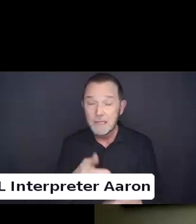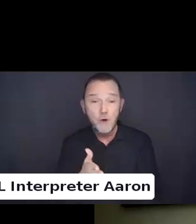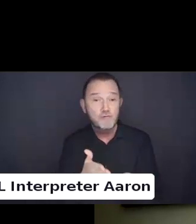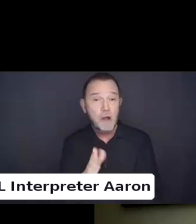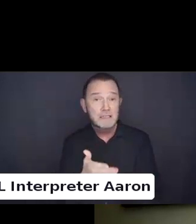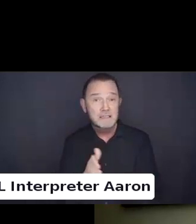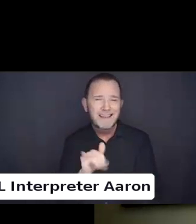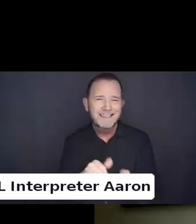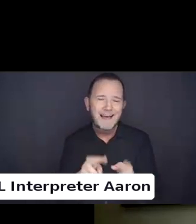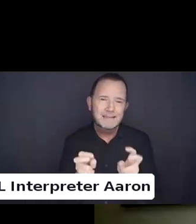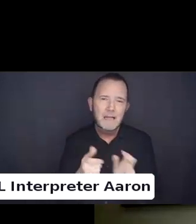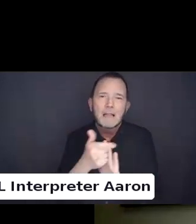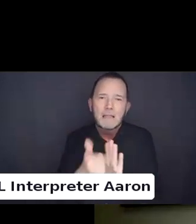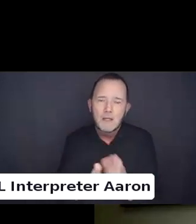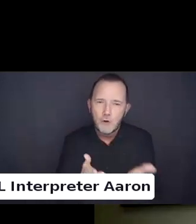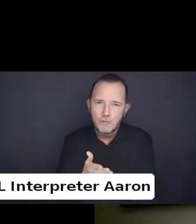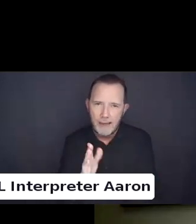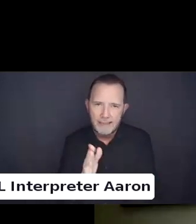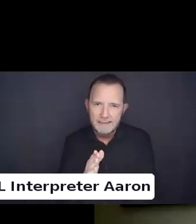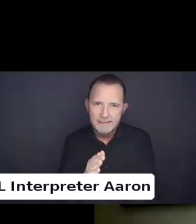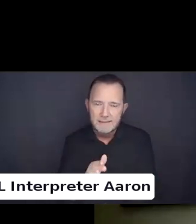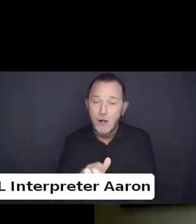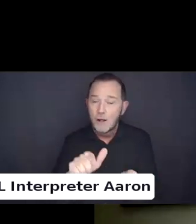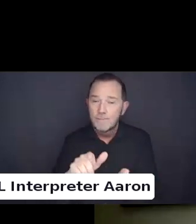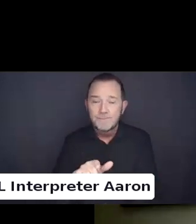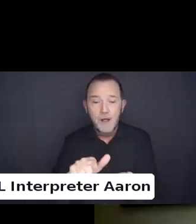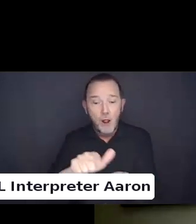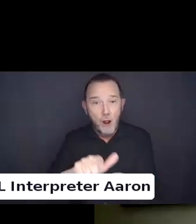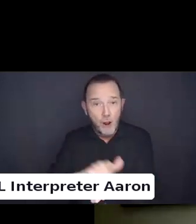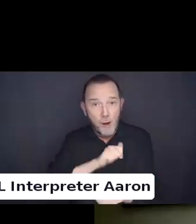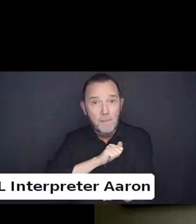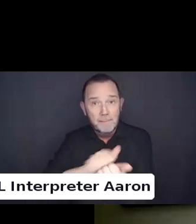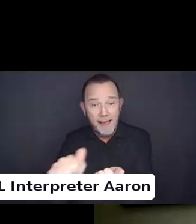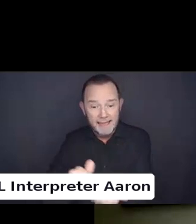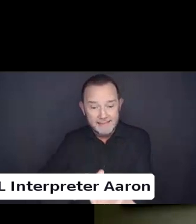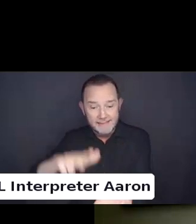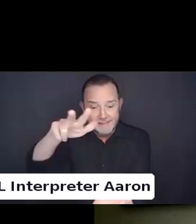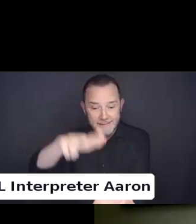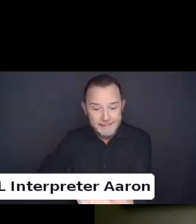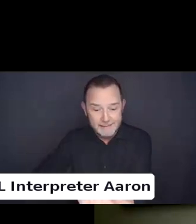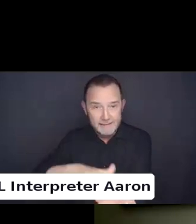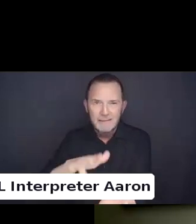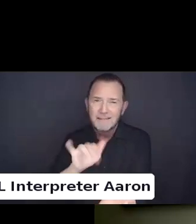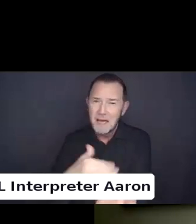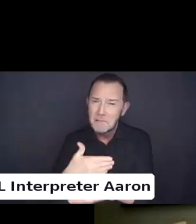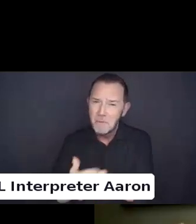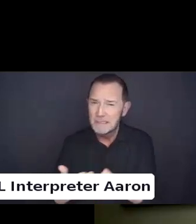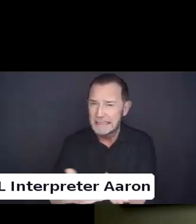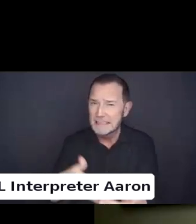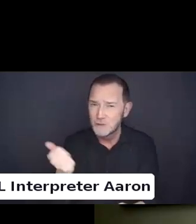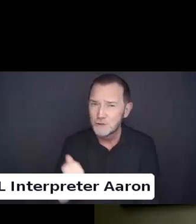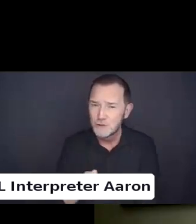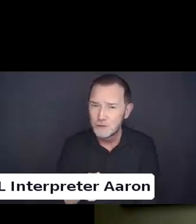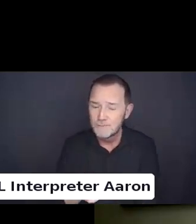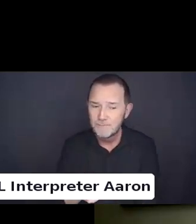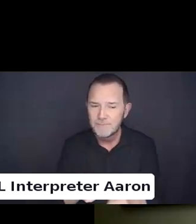Getting the income is the easy part with no disrespect to all of my fellow litigators